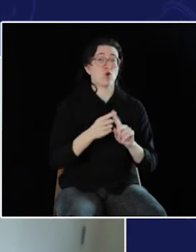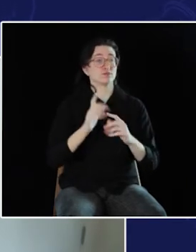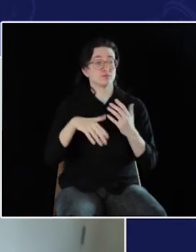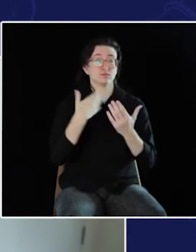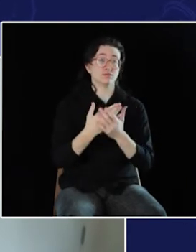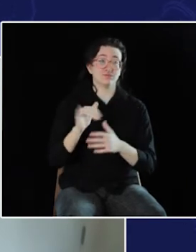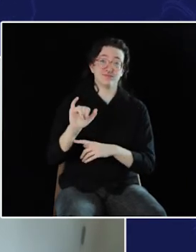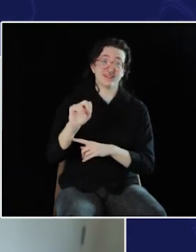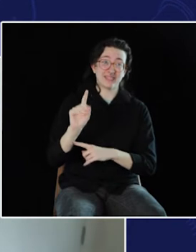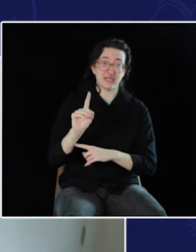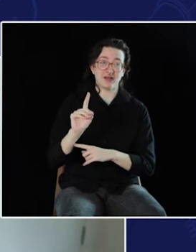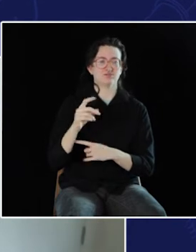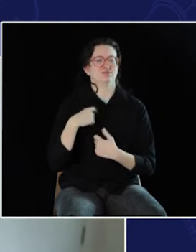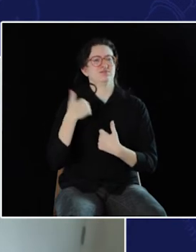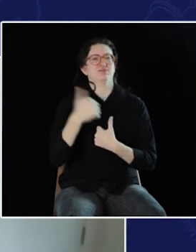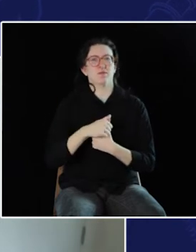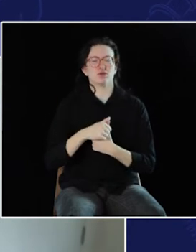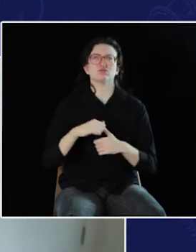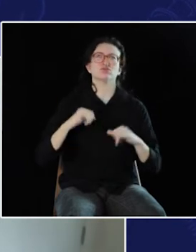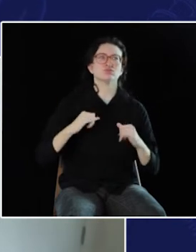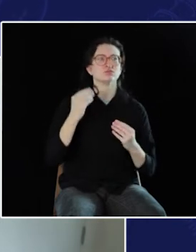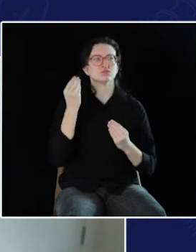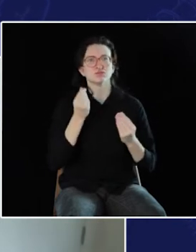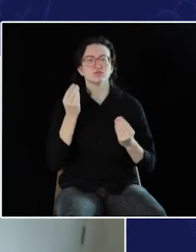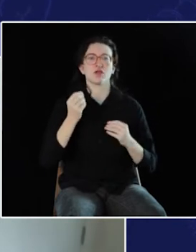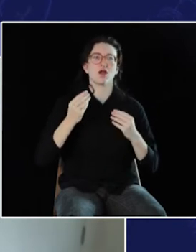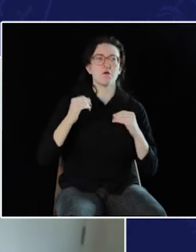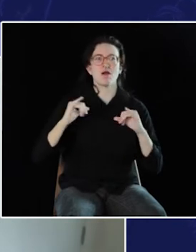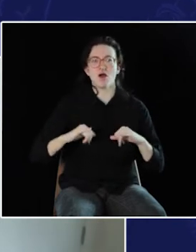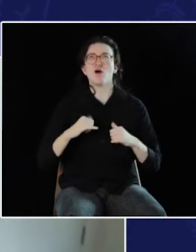when she first came to Indiana, I remember thinking -- recalling